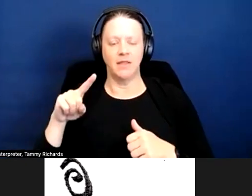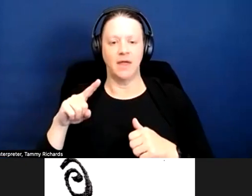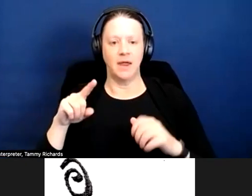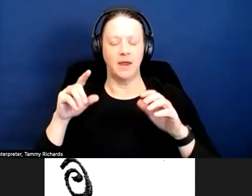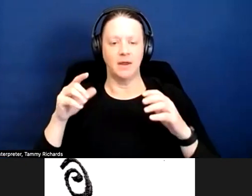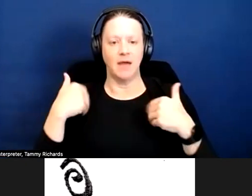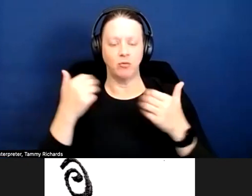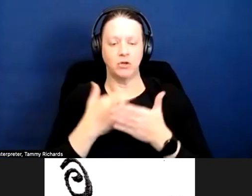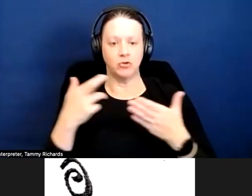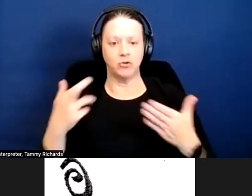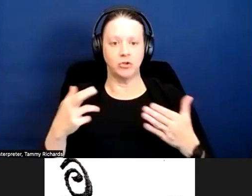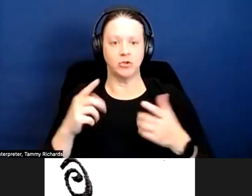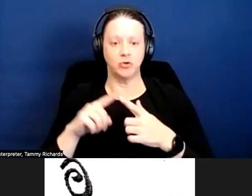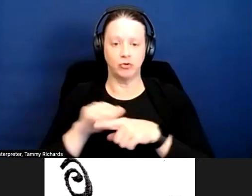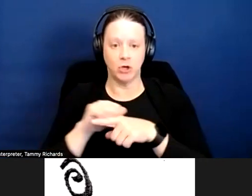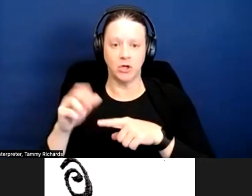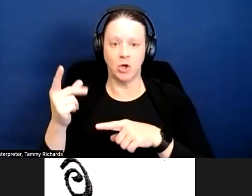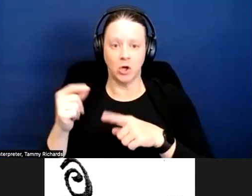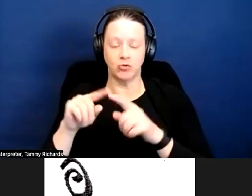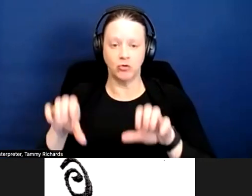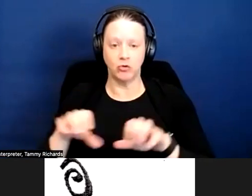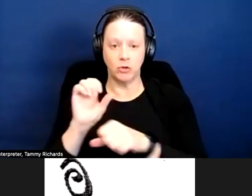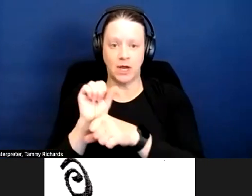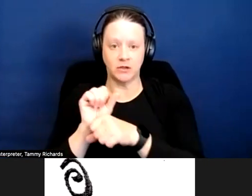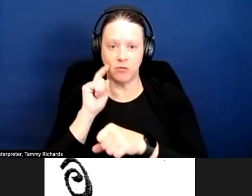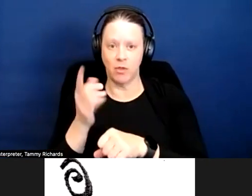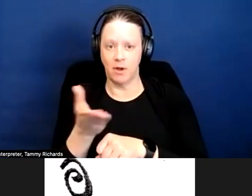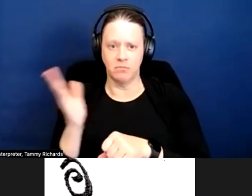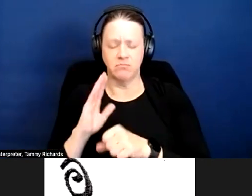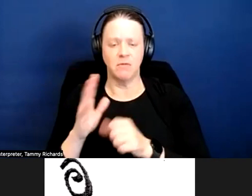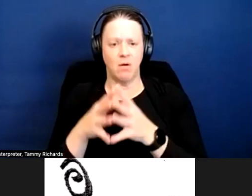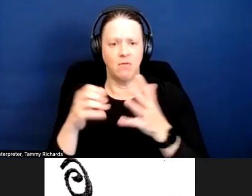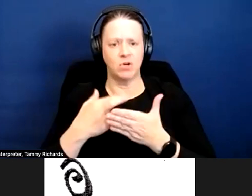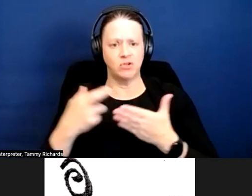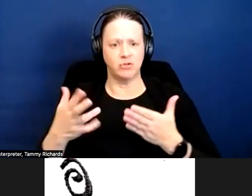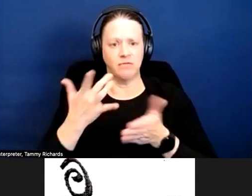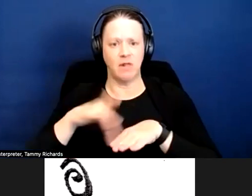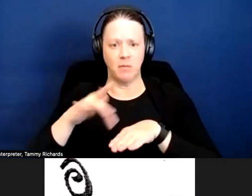There's people that will train the dogs to do the tasks that are commonly needed by veterans